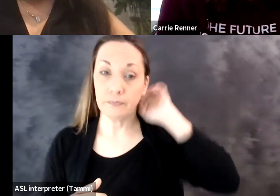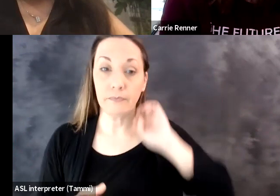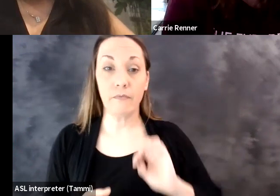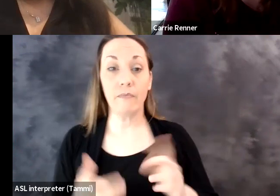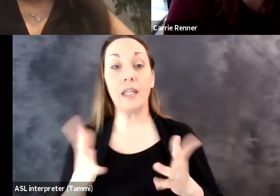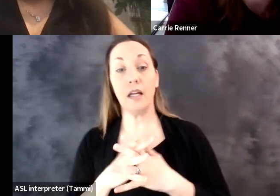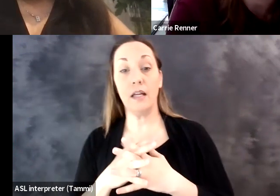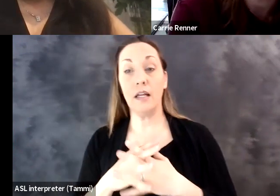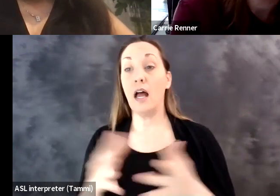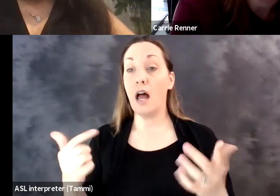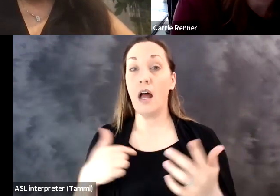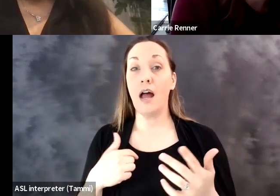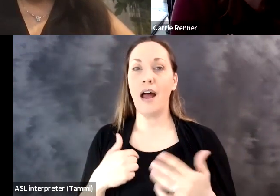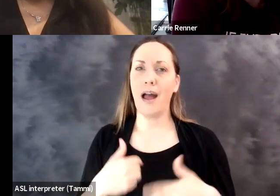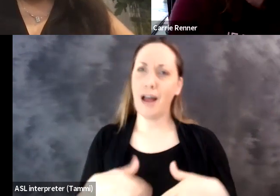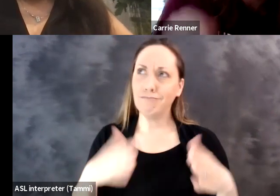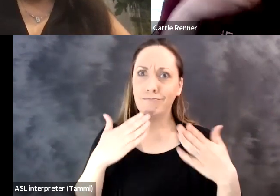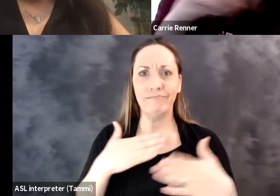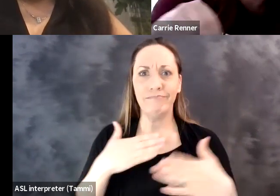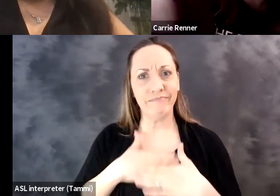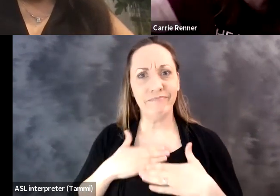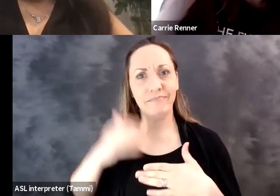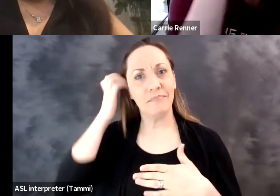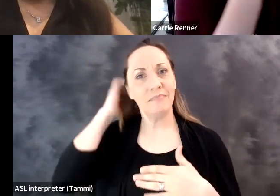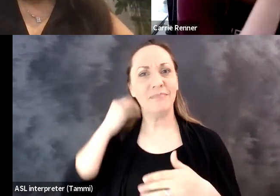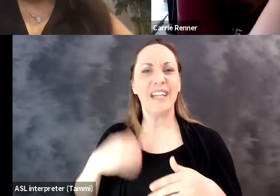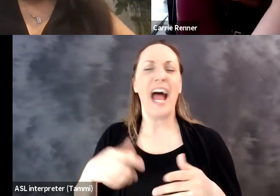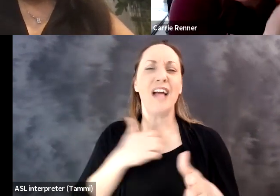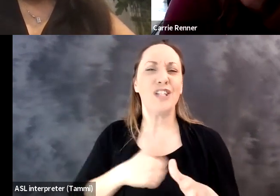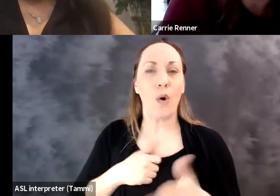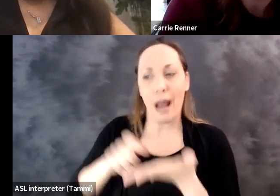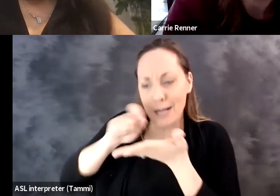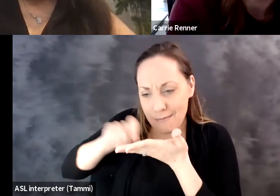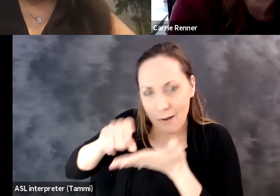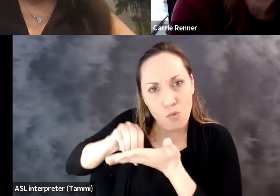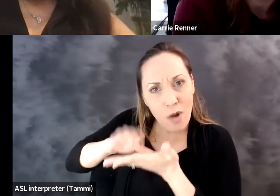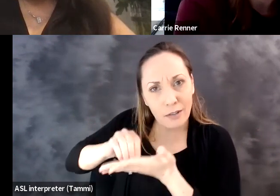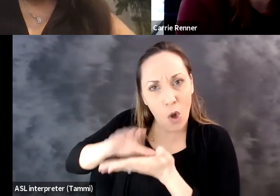opportunity or the challenge that is there? Jenny: So I appreciate -- I was